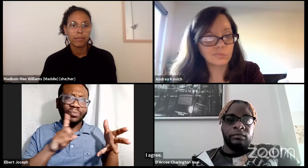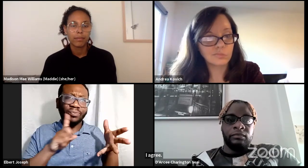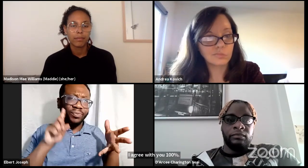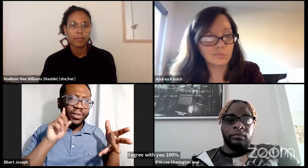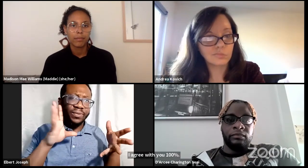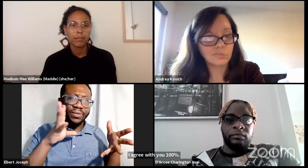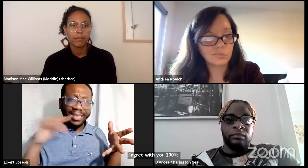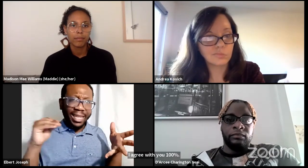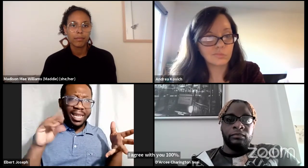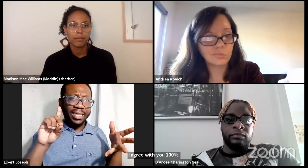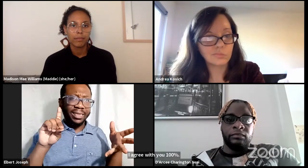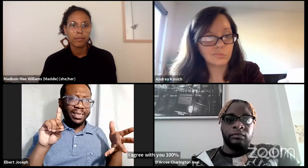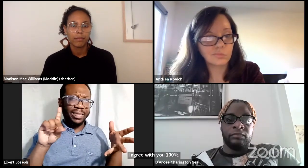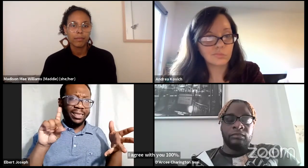I encourage